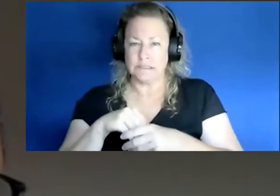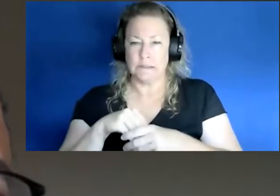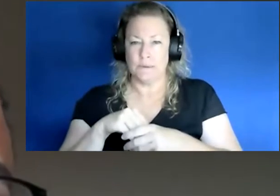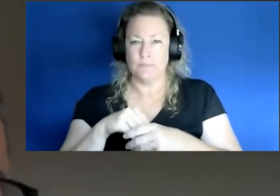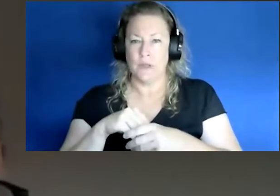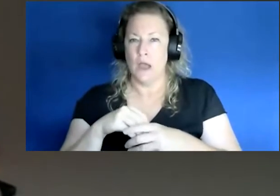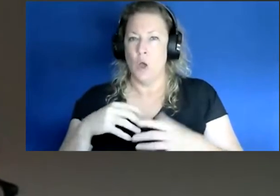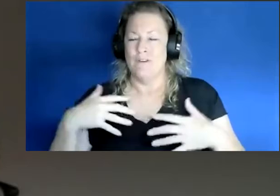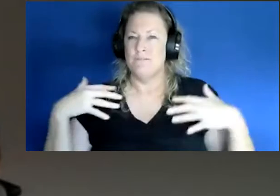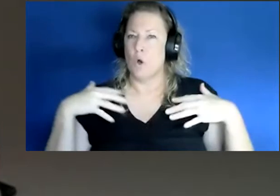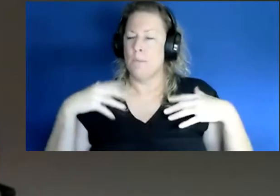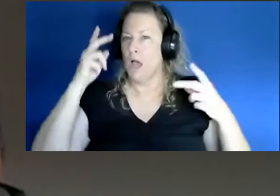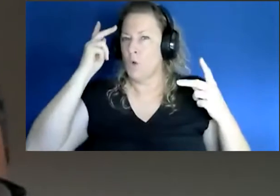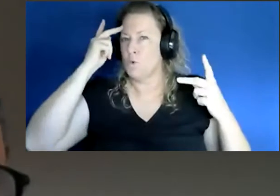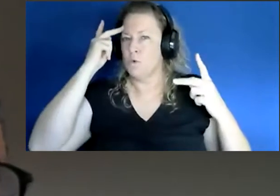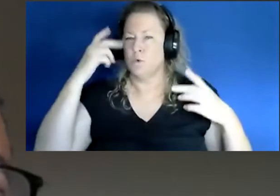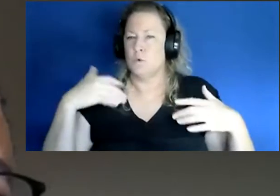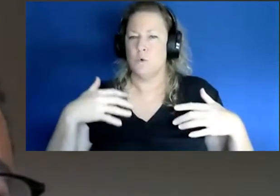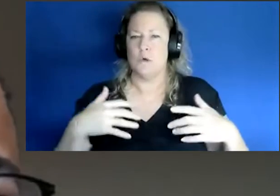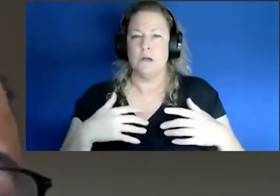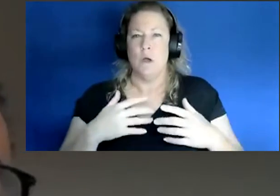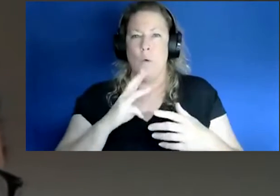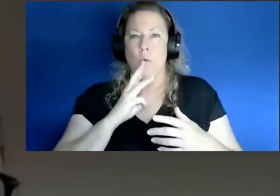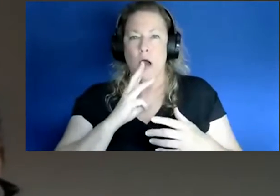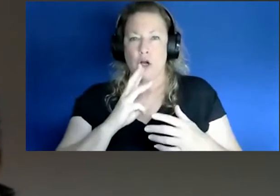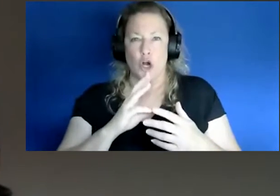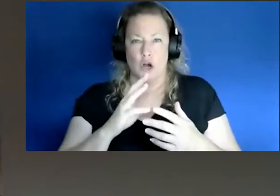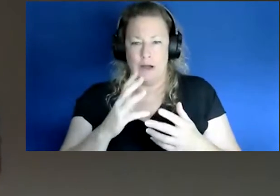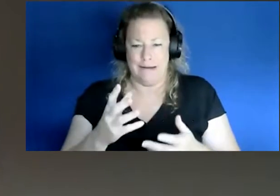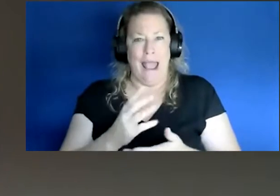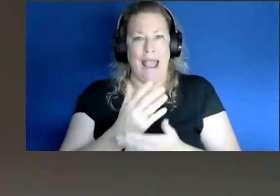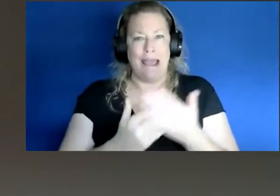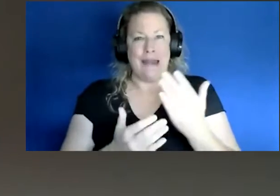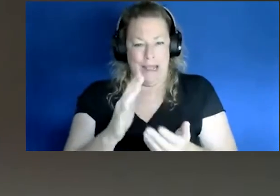phobia to to to certain things like water and hand sanitizer. So because of that he obviously would